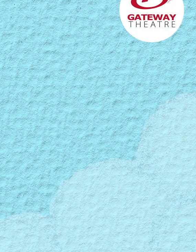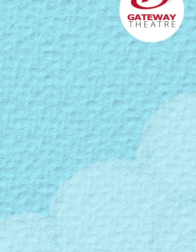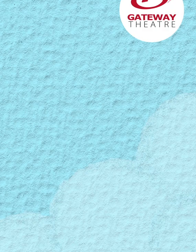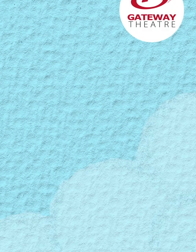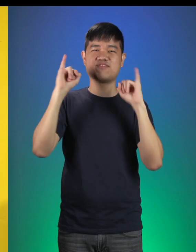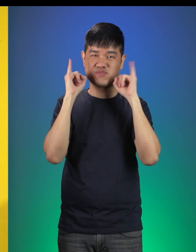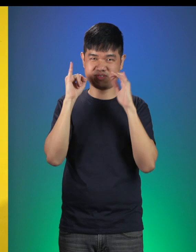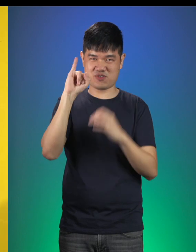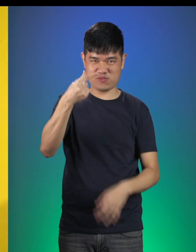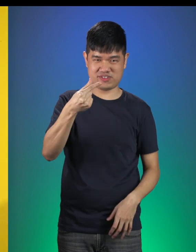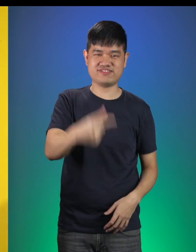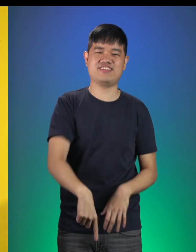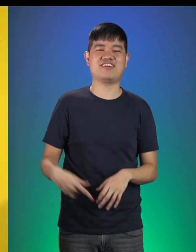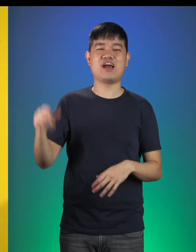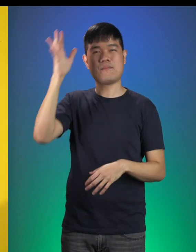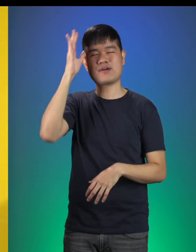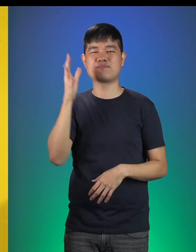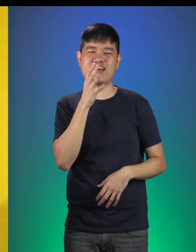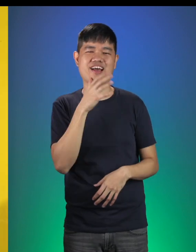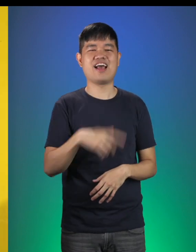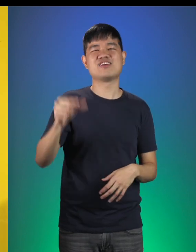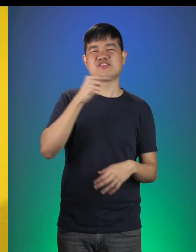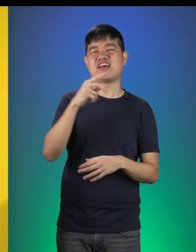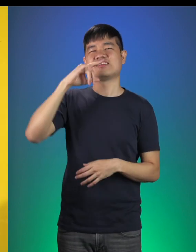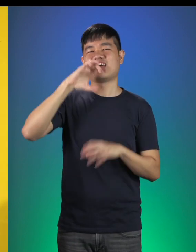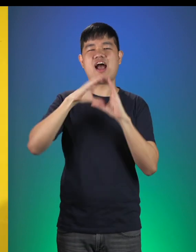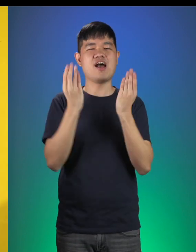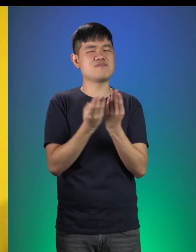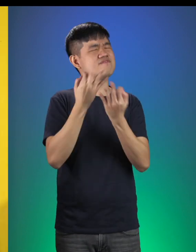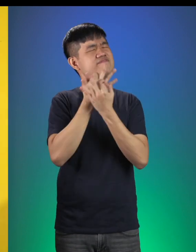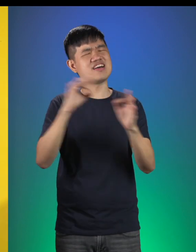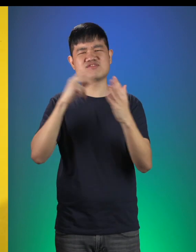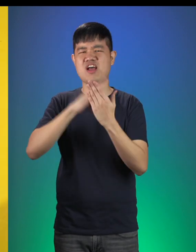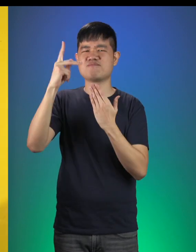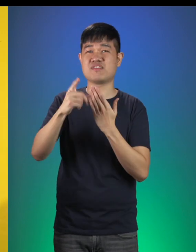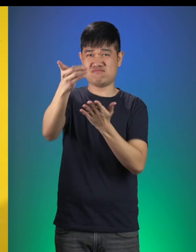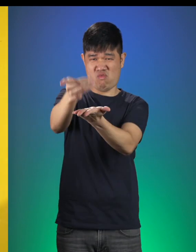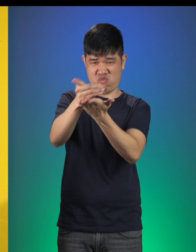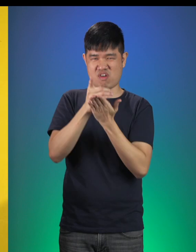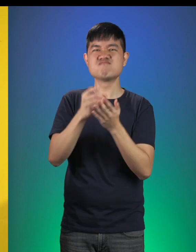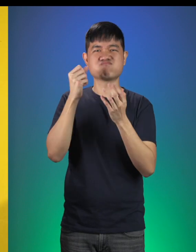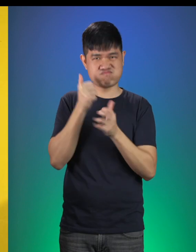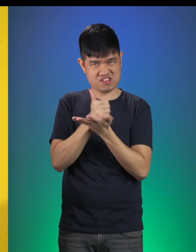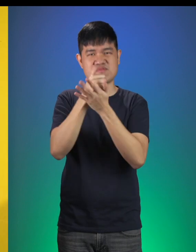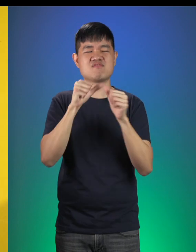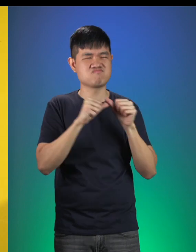Mummies and daddies, Gateway Kids Club is a free programme and your donation helps to keep this programme running,